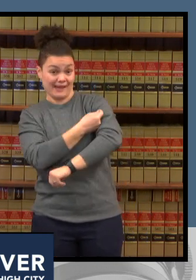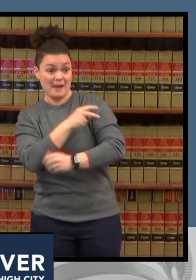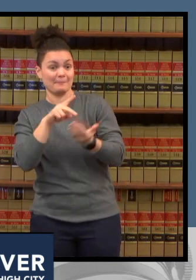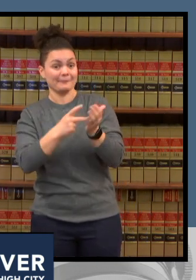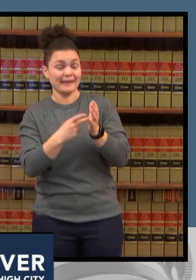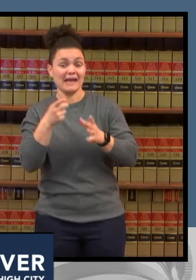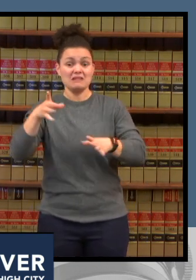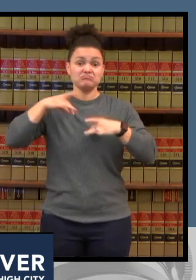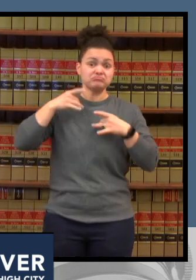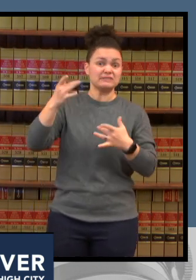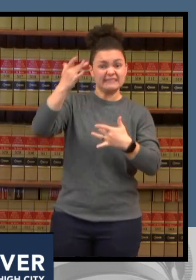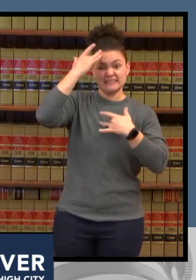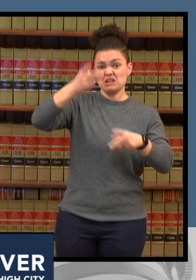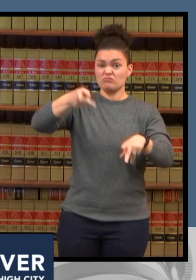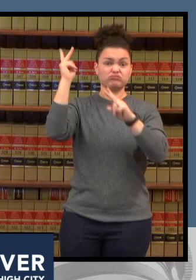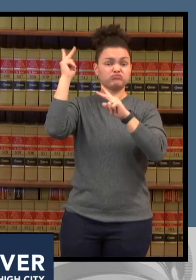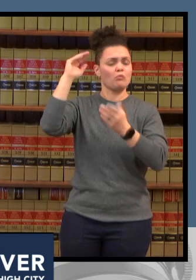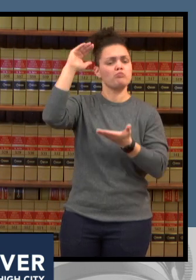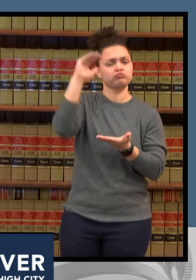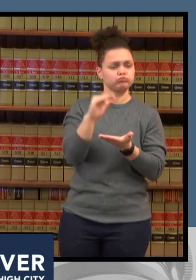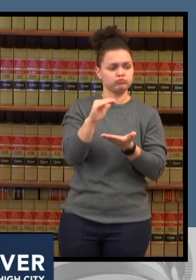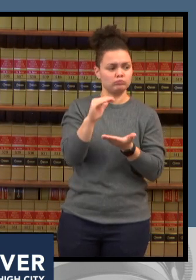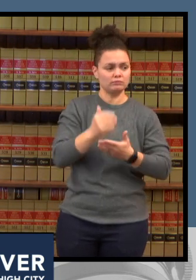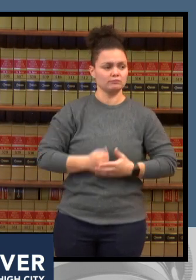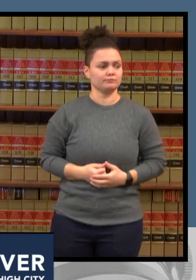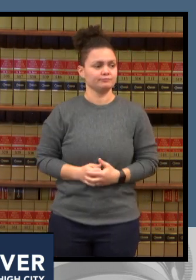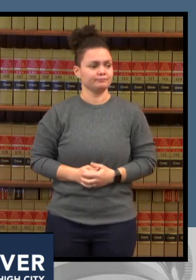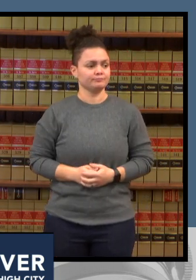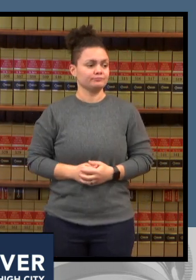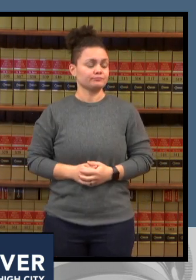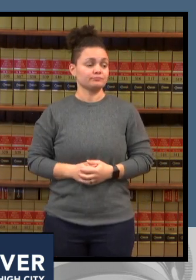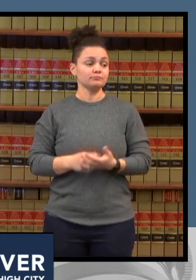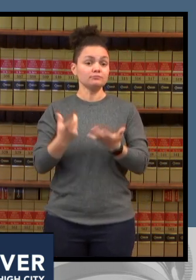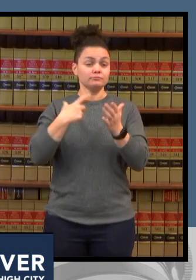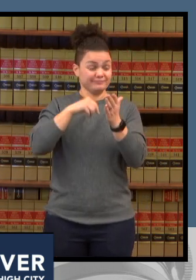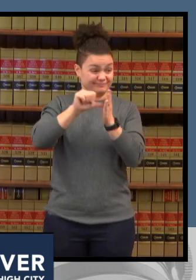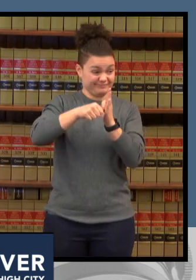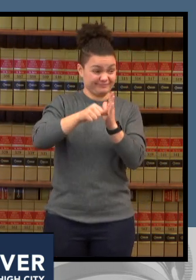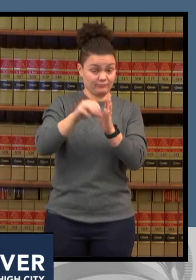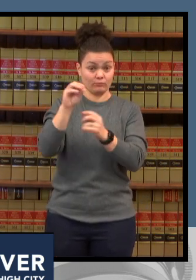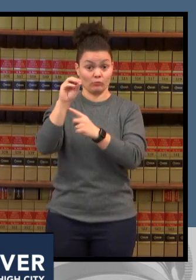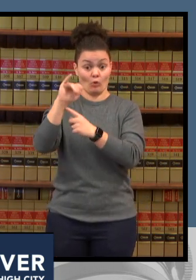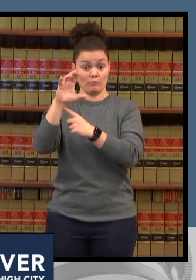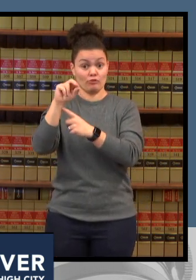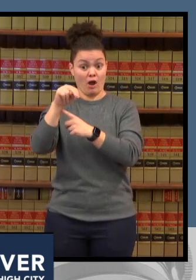infectious as it is and as fast as it's spreading through the community it's just pure math that it